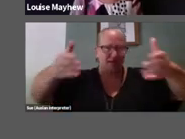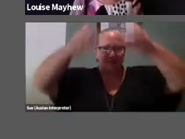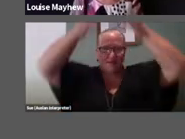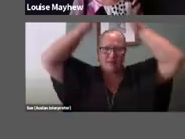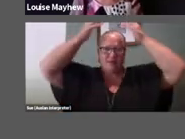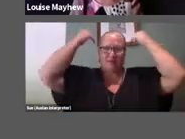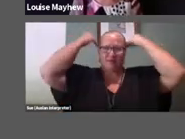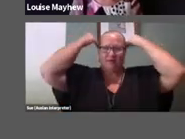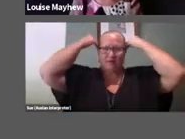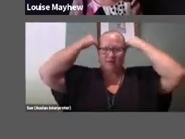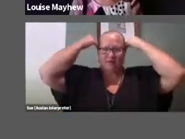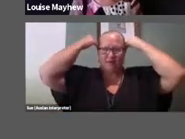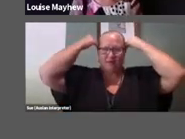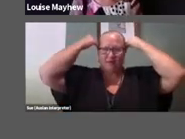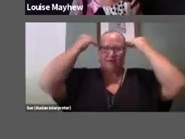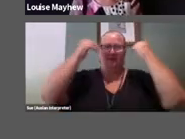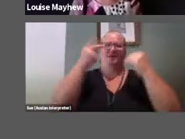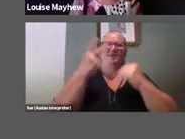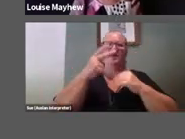and tape or staple in place.